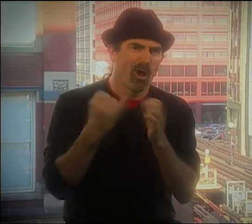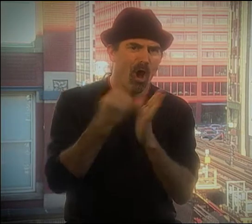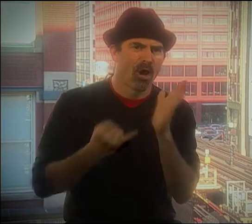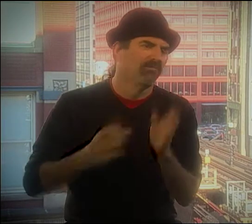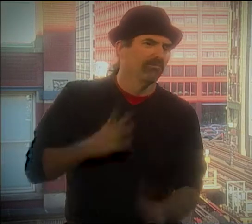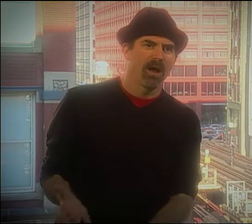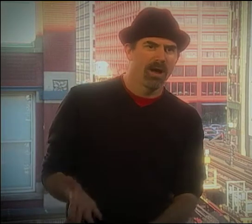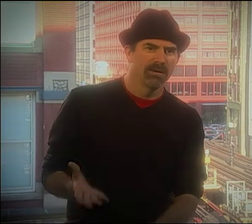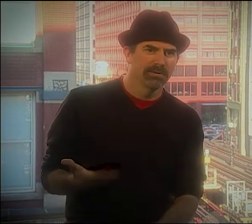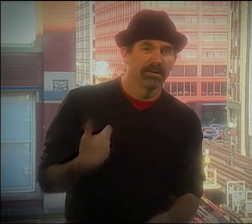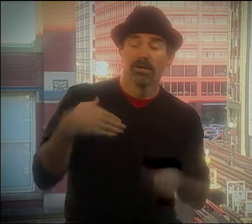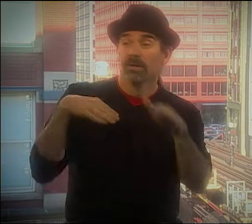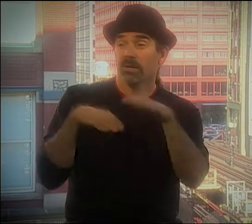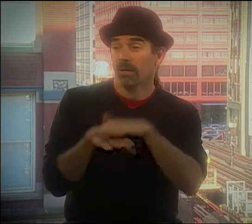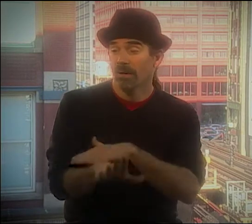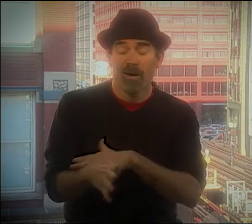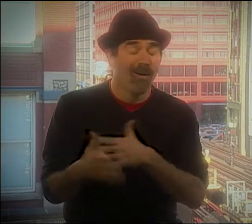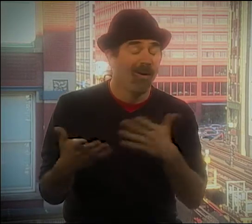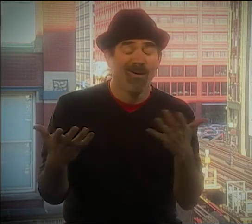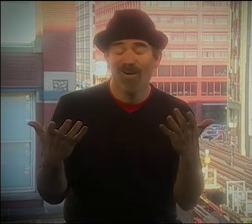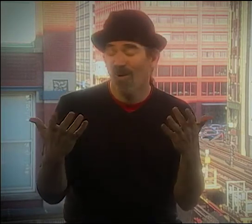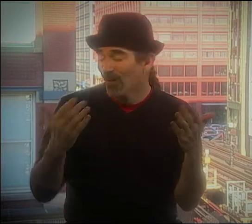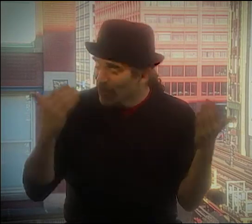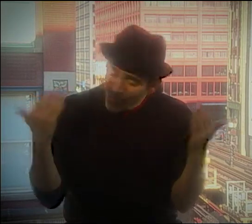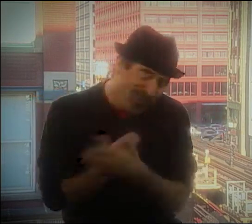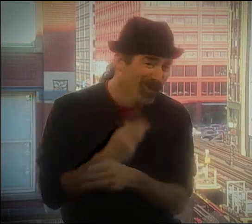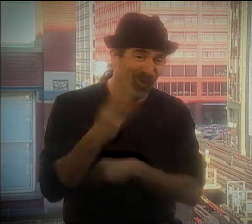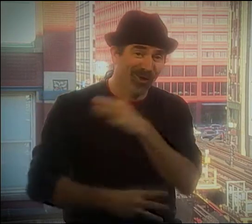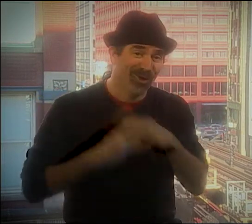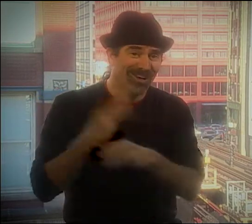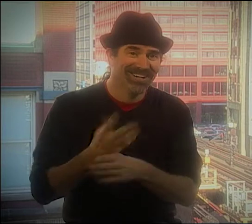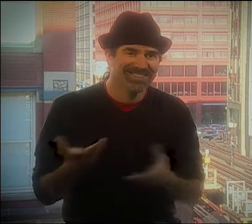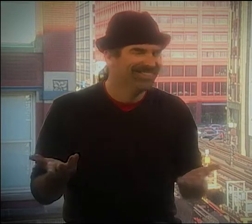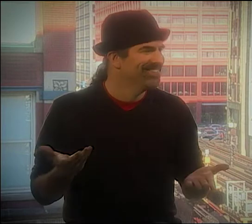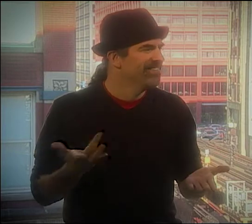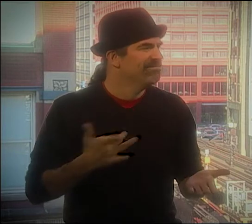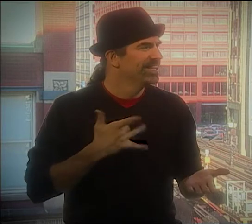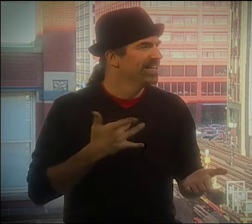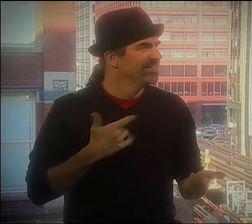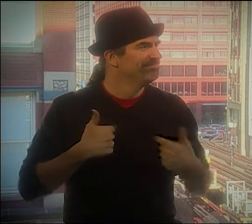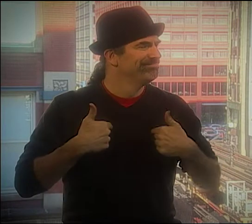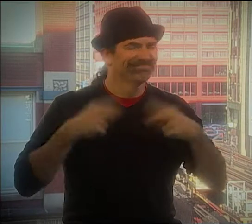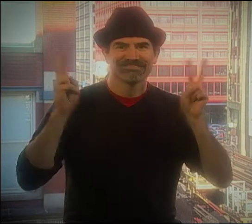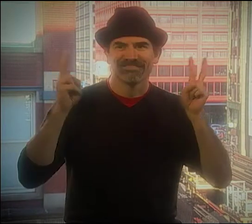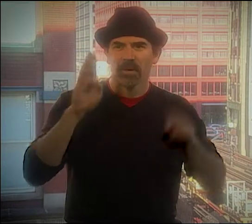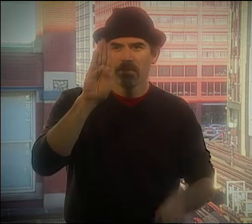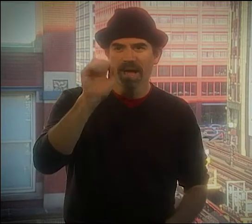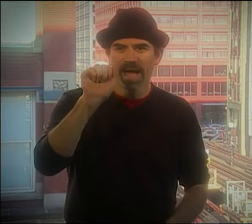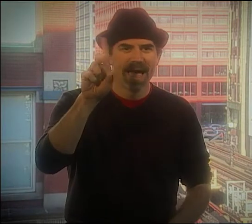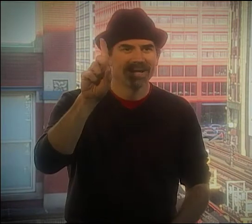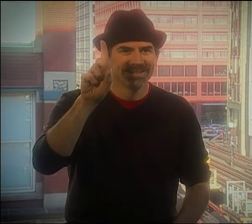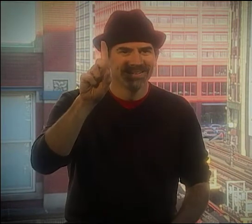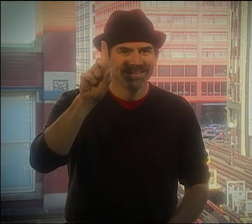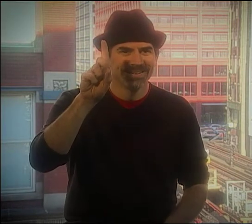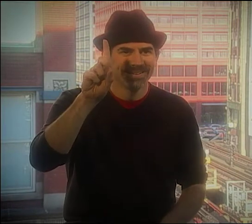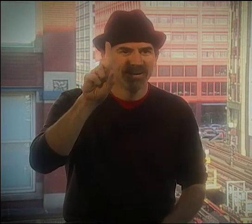I ENDED UP PICKING NTID... AND IT WAS A COMPLETELY NEW WORLD FOR ME.